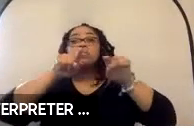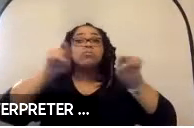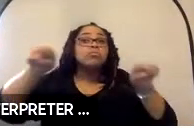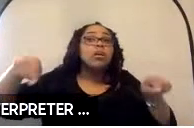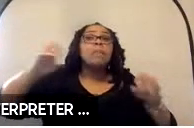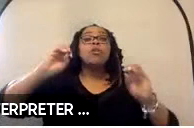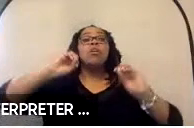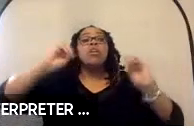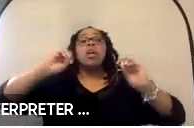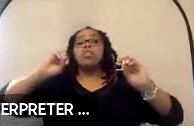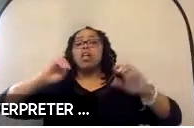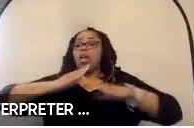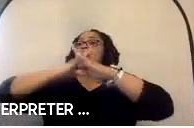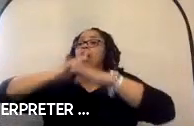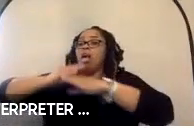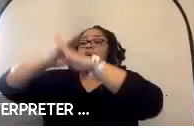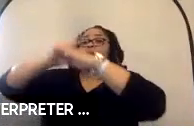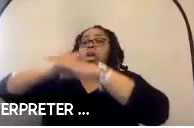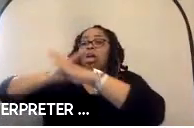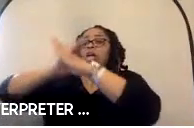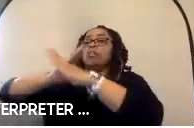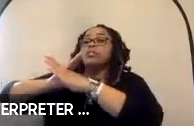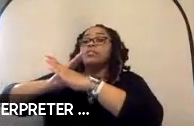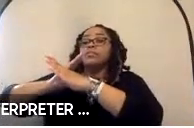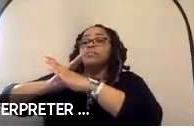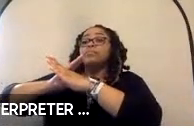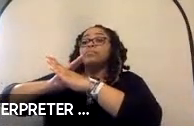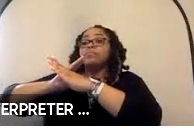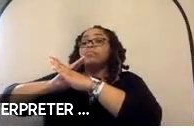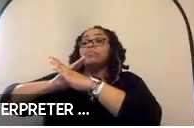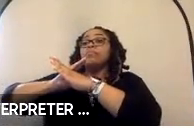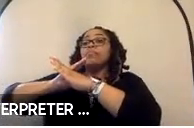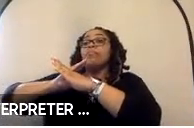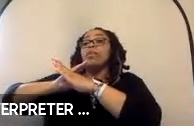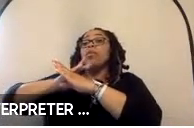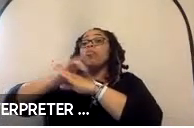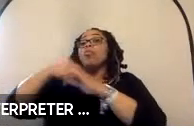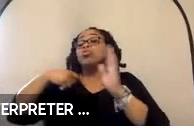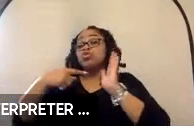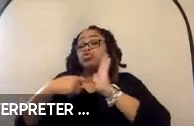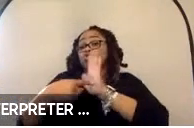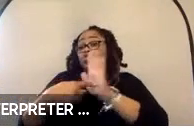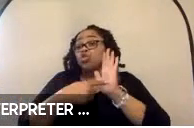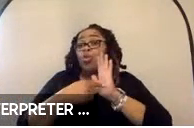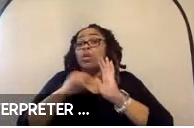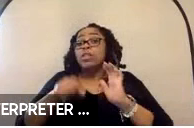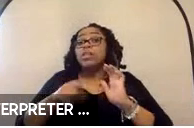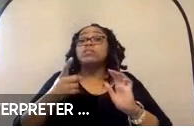is in the way. When we demonstrate this platform one of the things we will do is have somebody